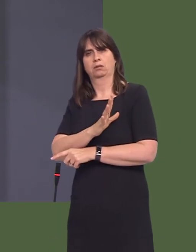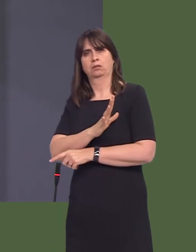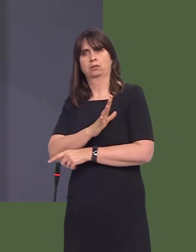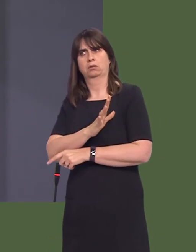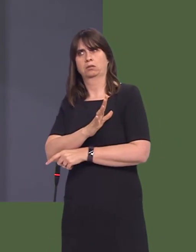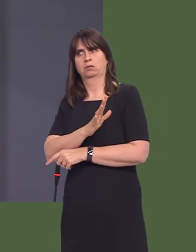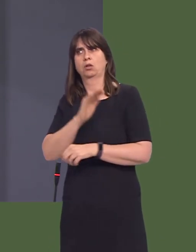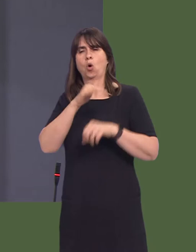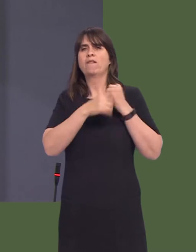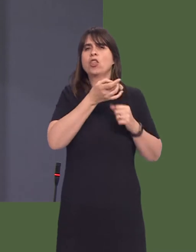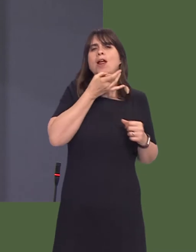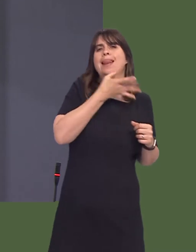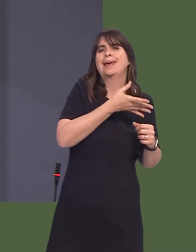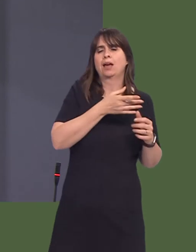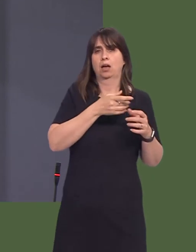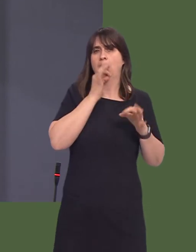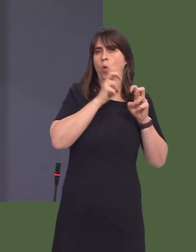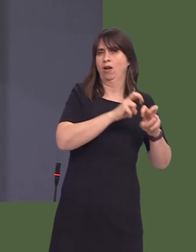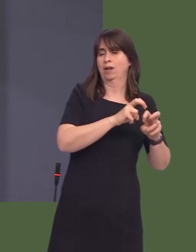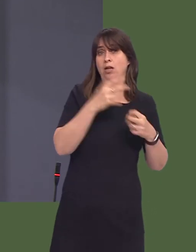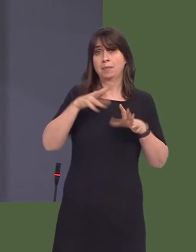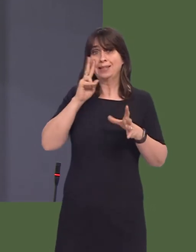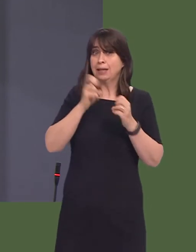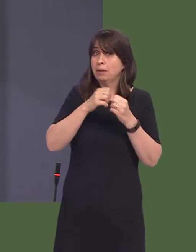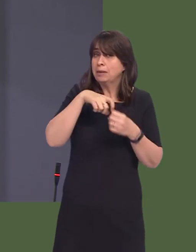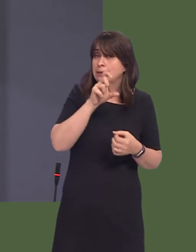the leak inquiry. Have you seen, for example, BBC reports that people were afraid to give